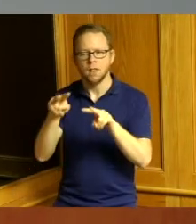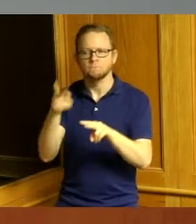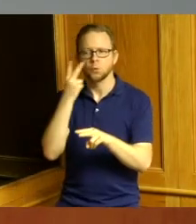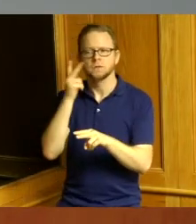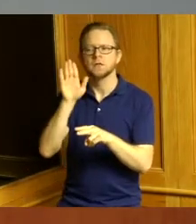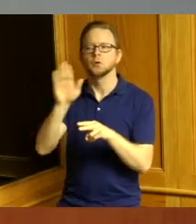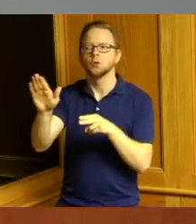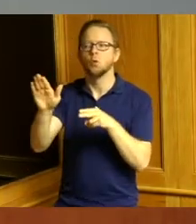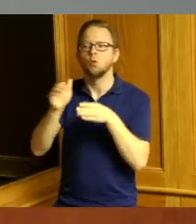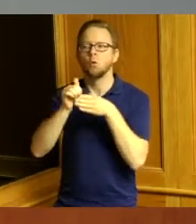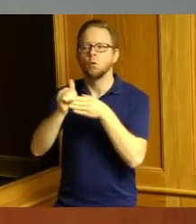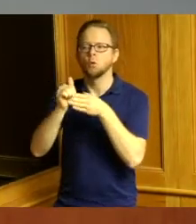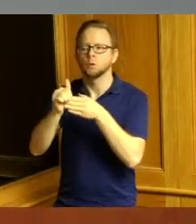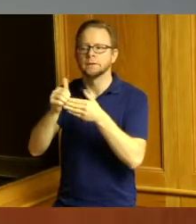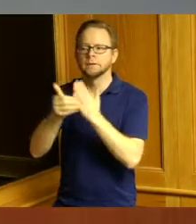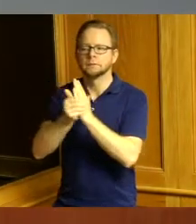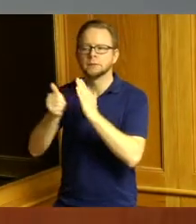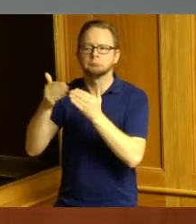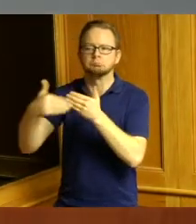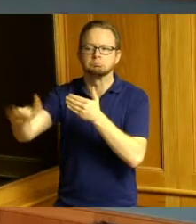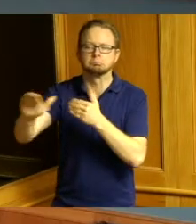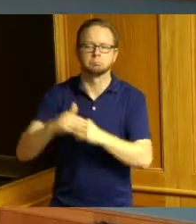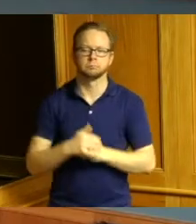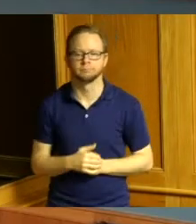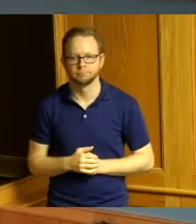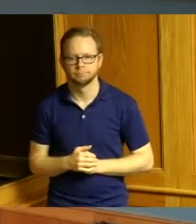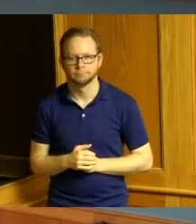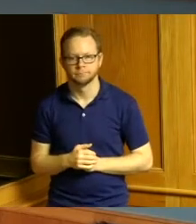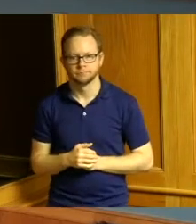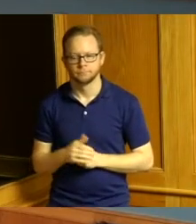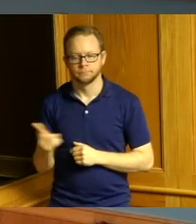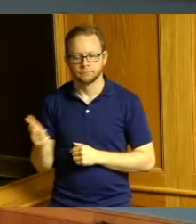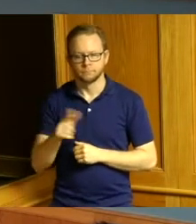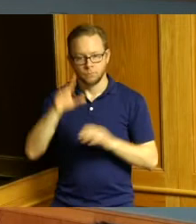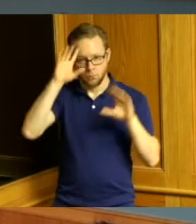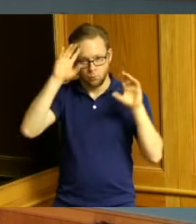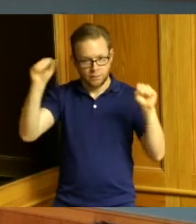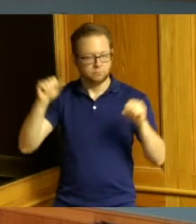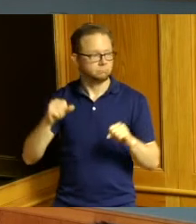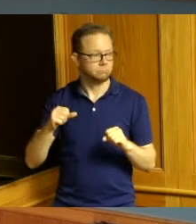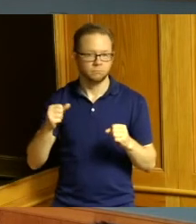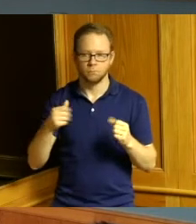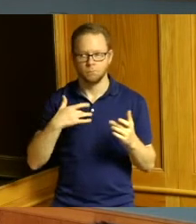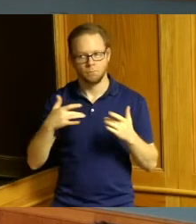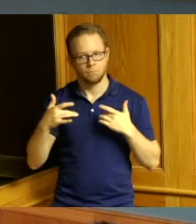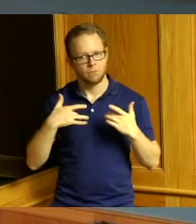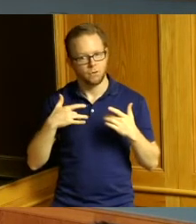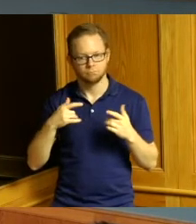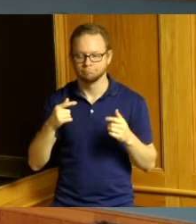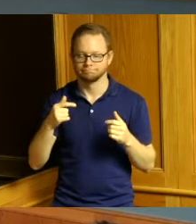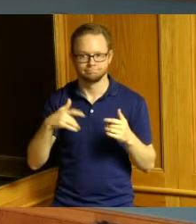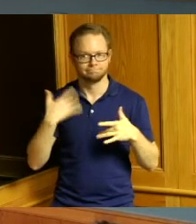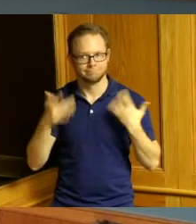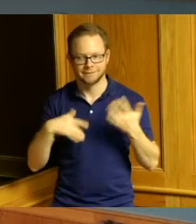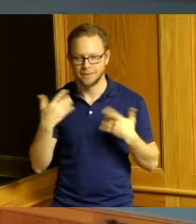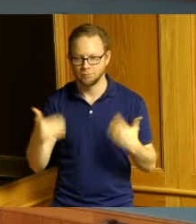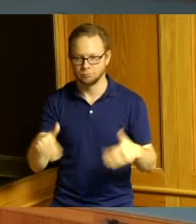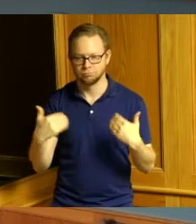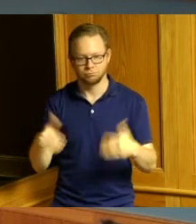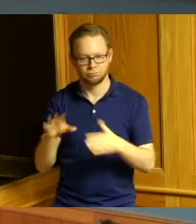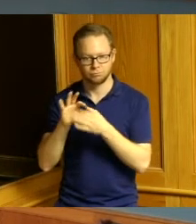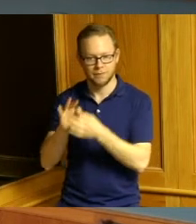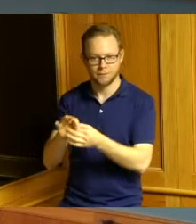that work thank you thank you and I'm also very excited about Mr Patton his commitment to the